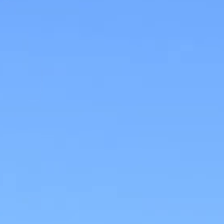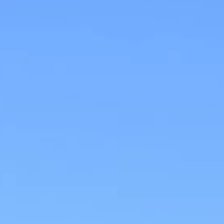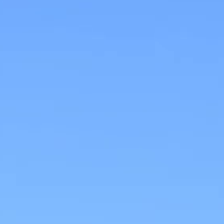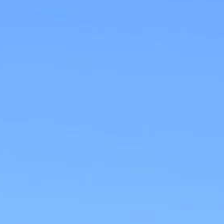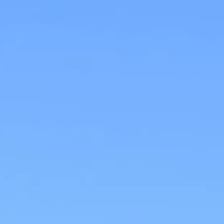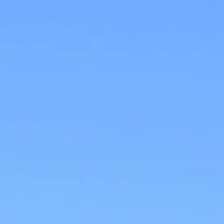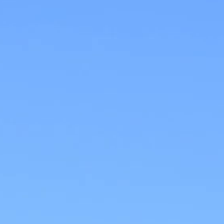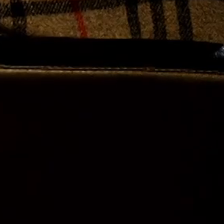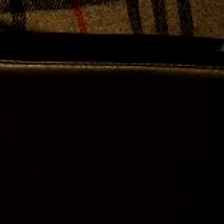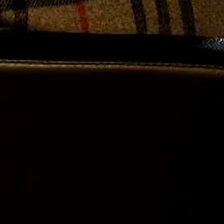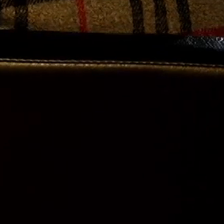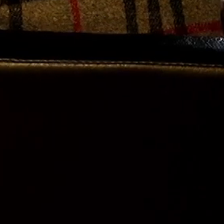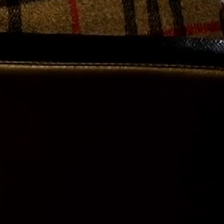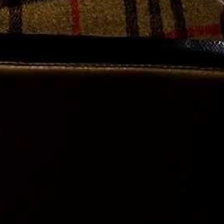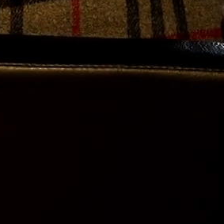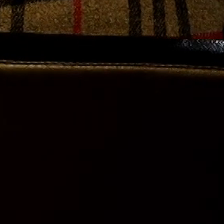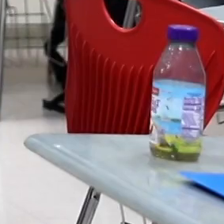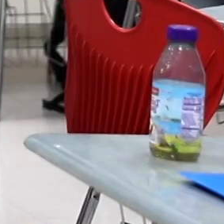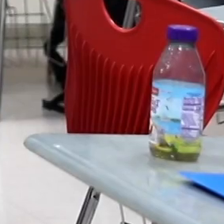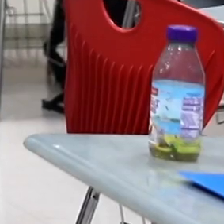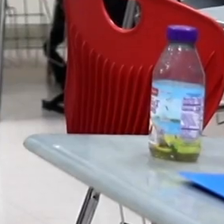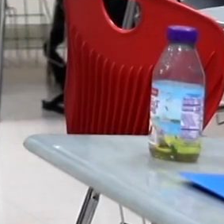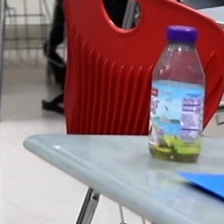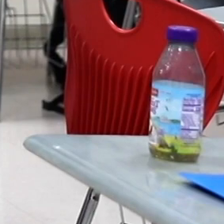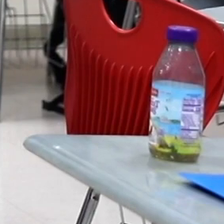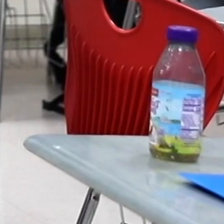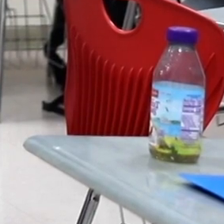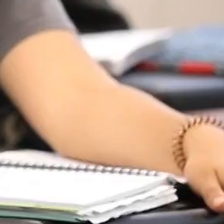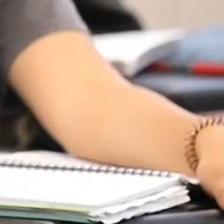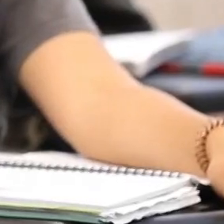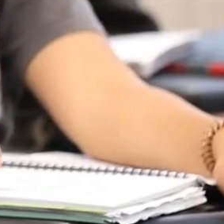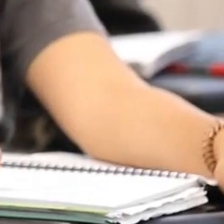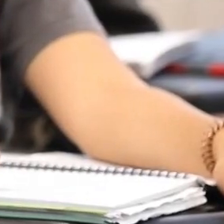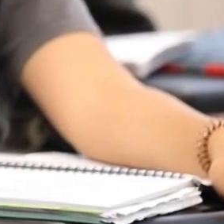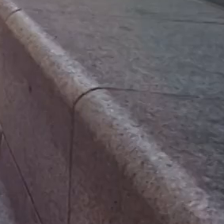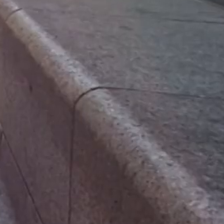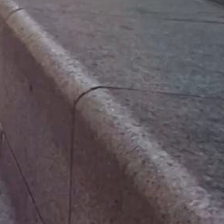means providing students and faculty with the tools they need to succeed.